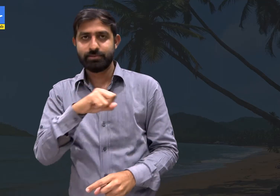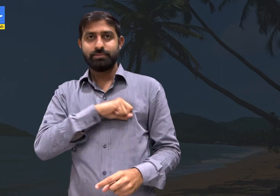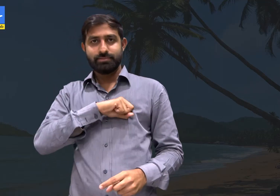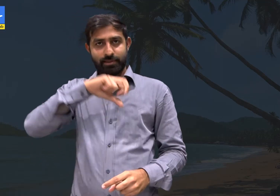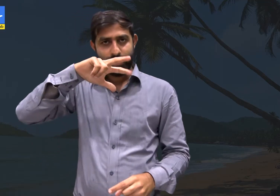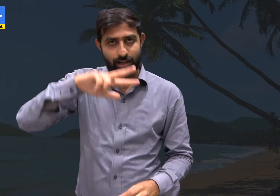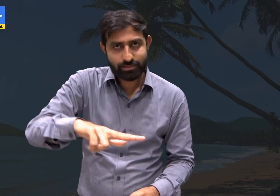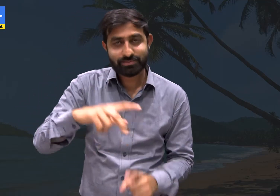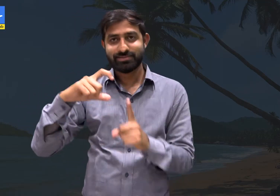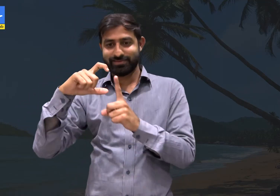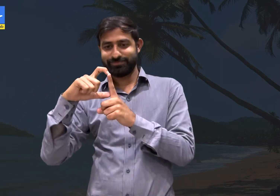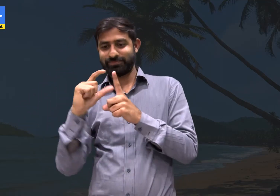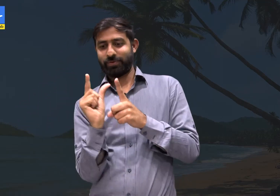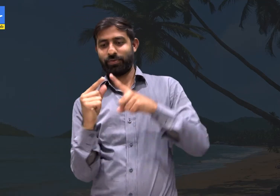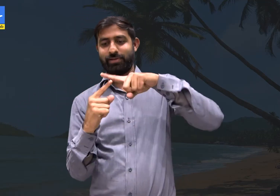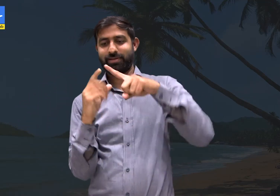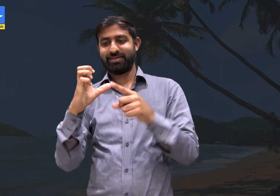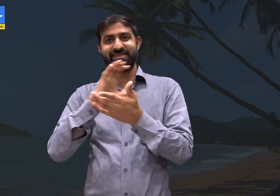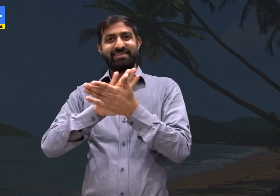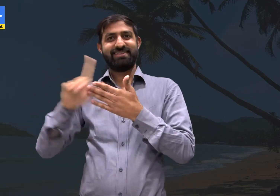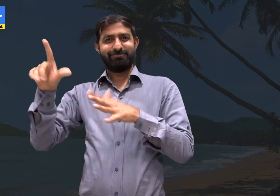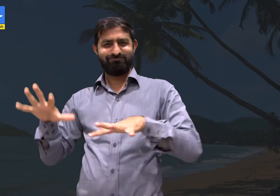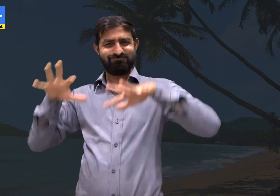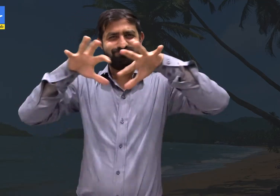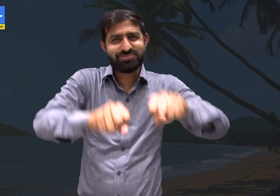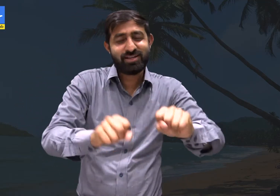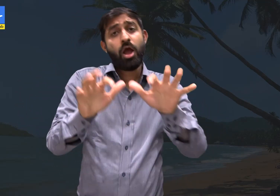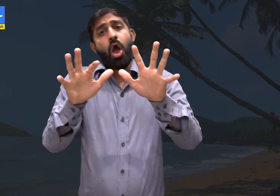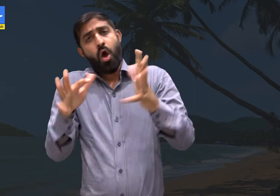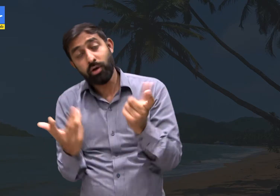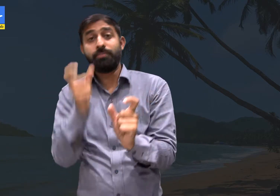the Portuguese and the Dutch have played a part